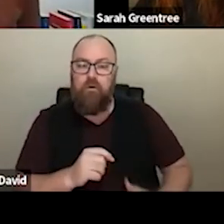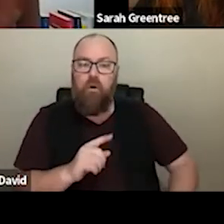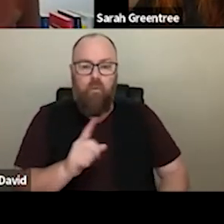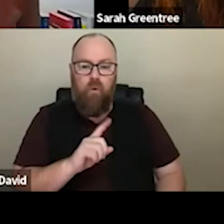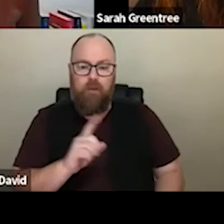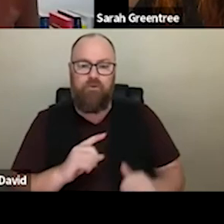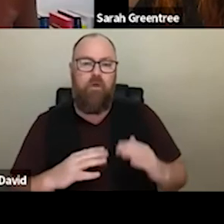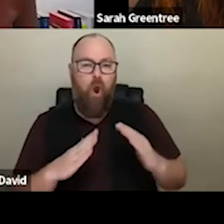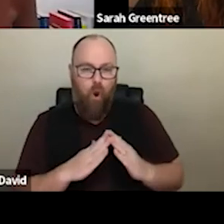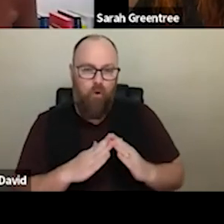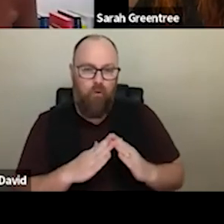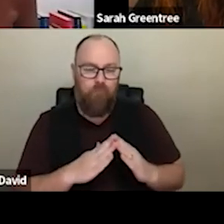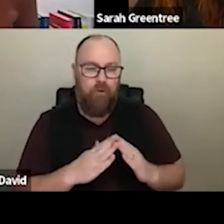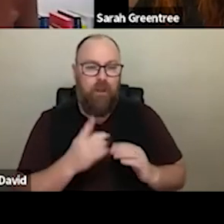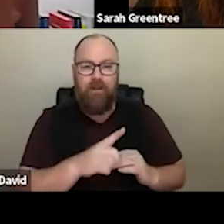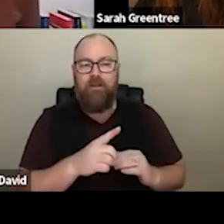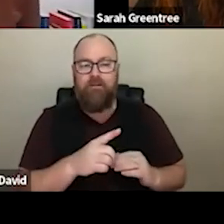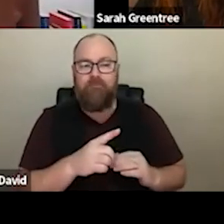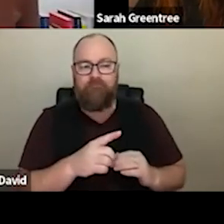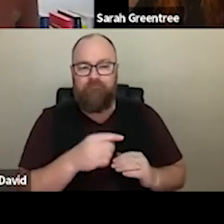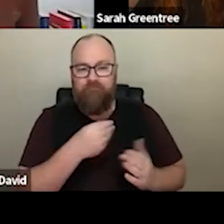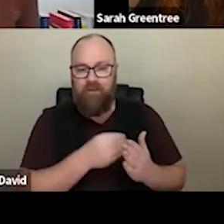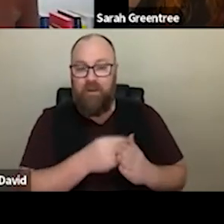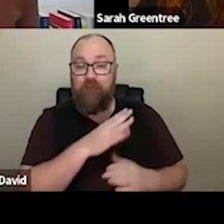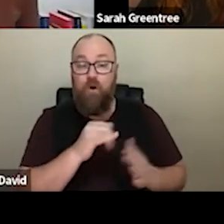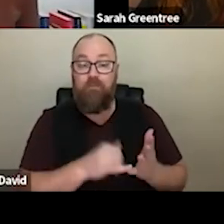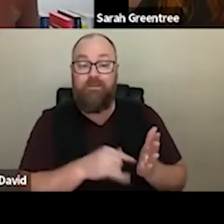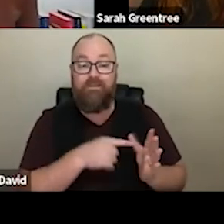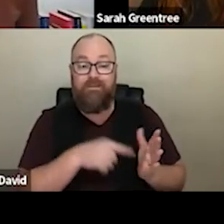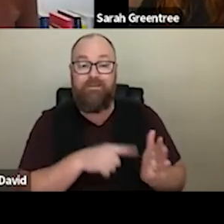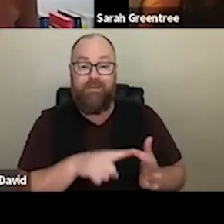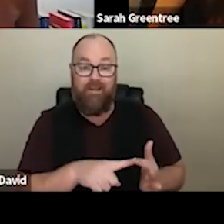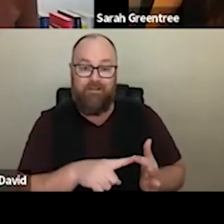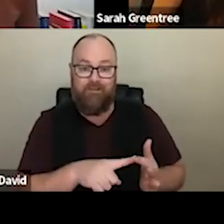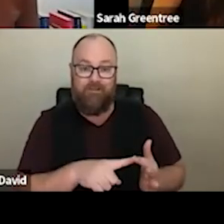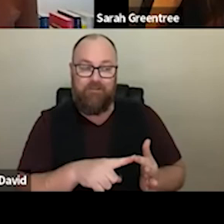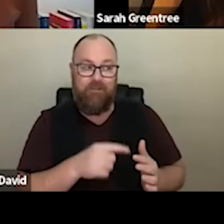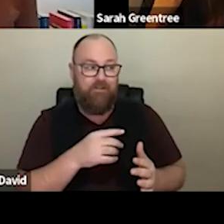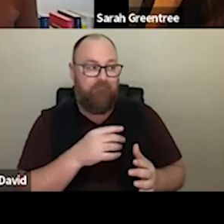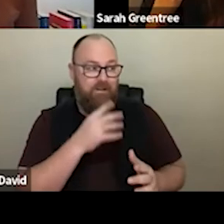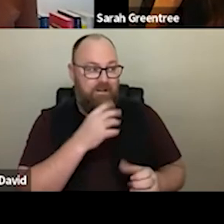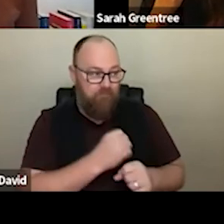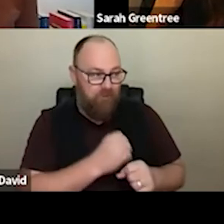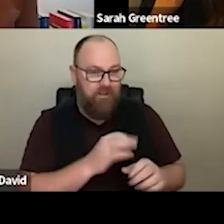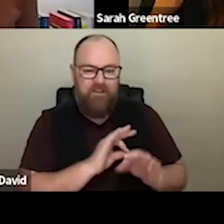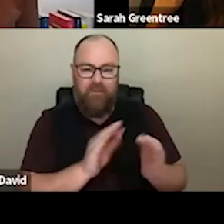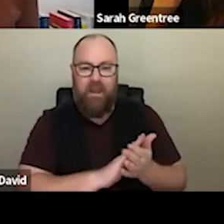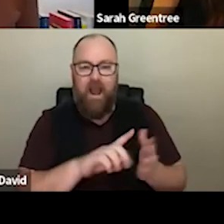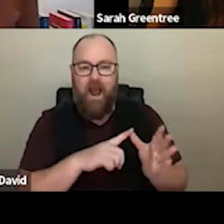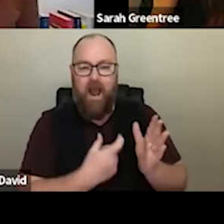from the Australia Council State governments, There appears to be nothing harmonized about the current arrangements from the state governments. There appears to be nothing harmonised about the